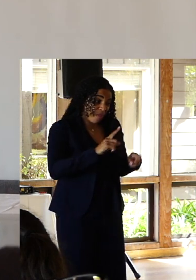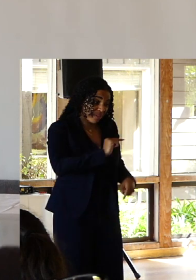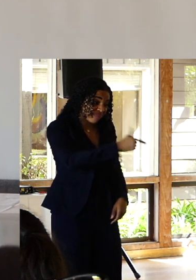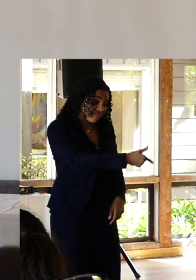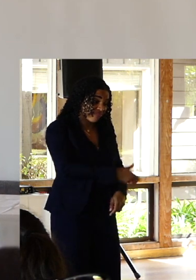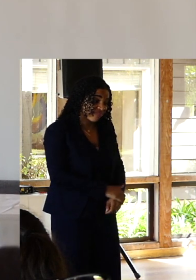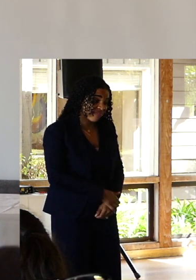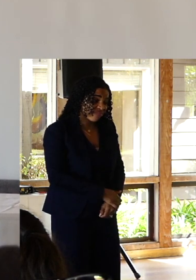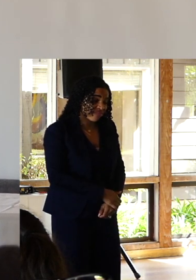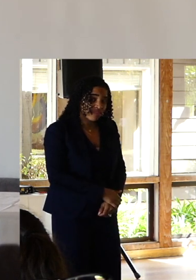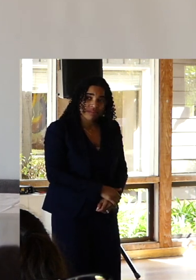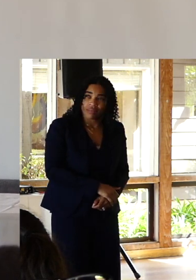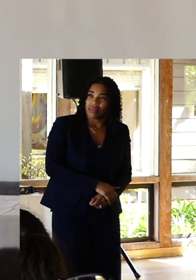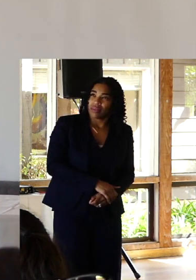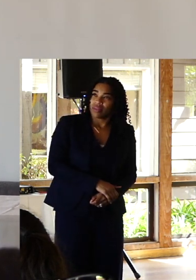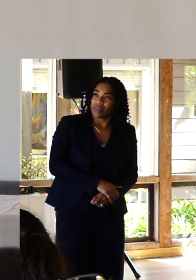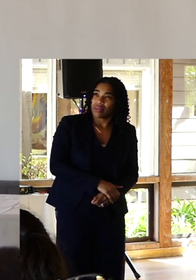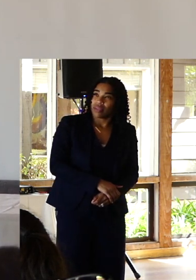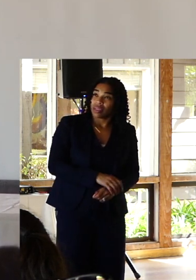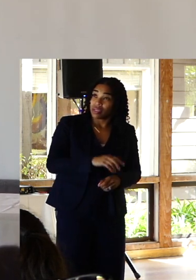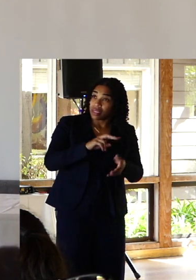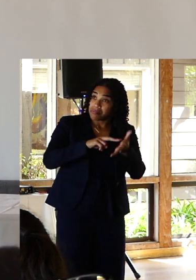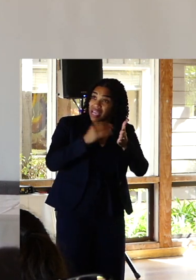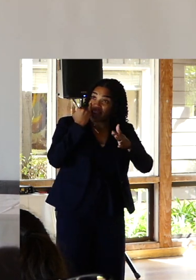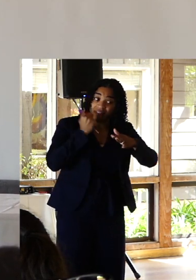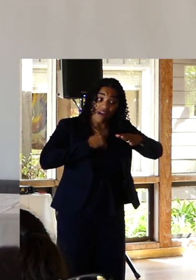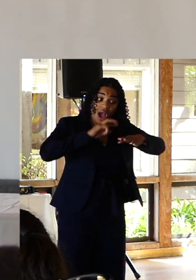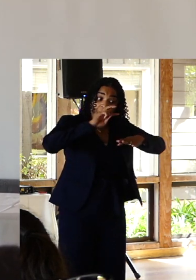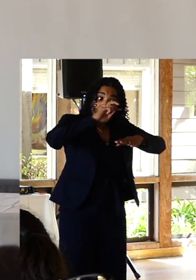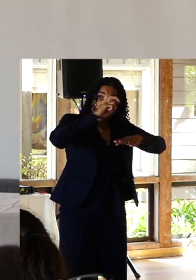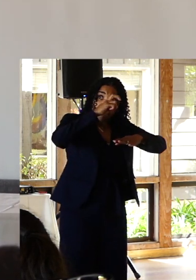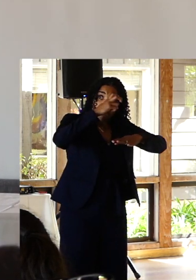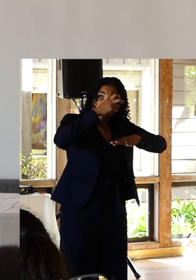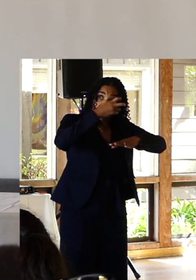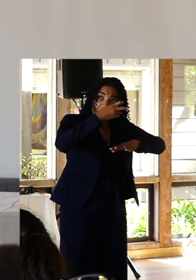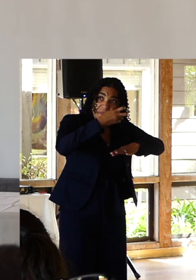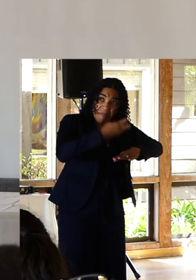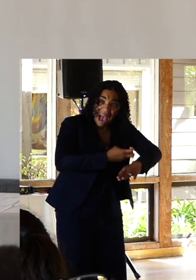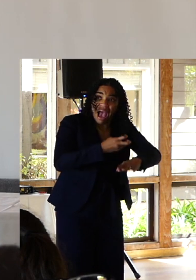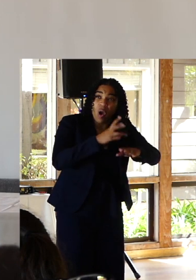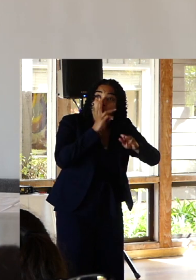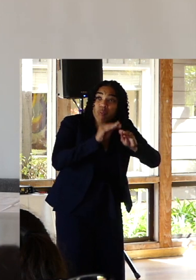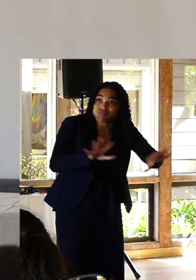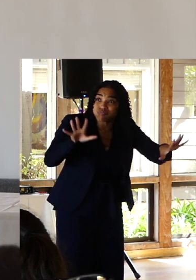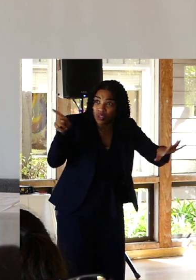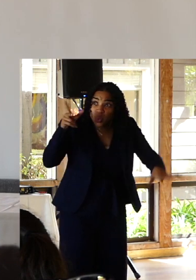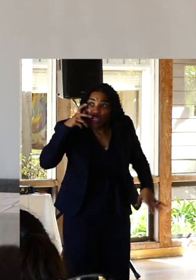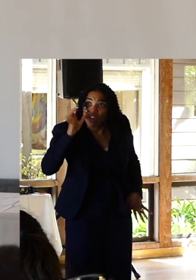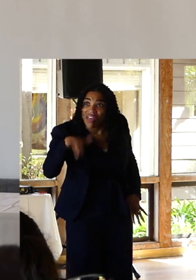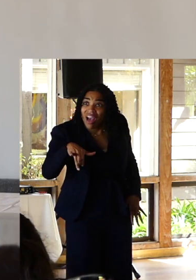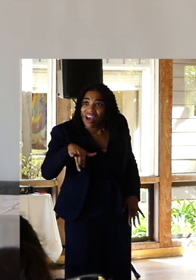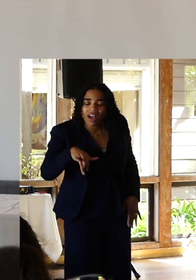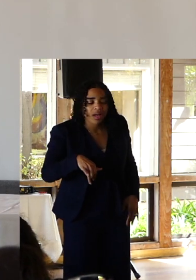You can hear it ? From the bridge ? Mary let me tell you. You can hear it